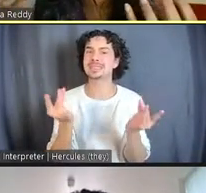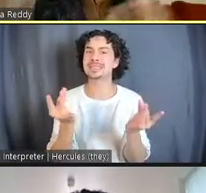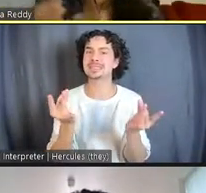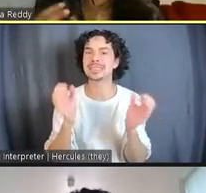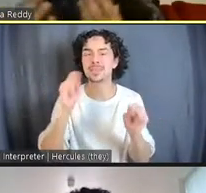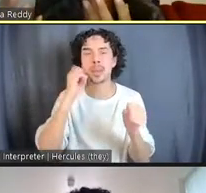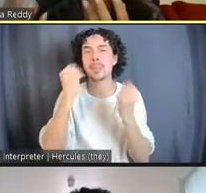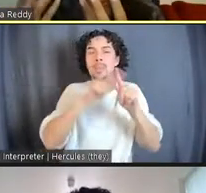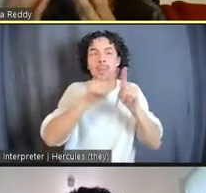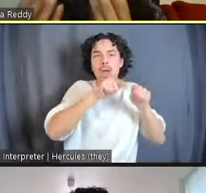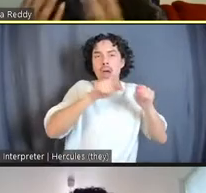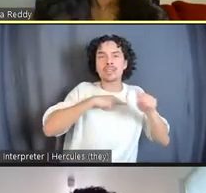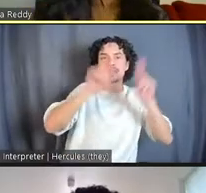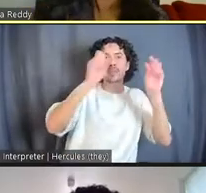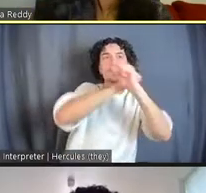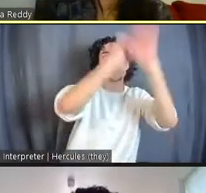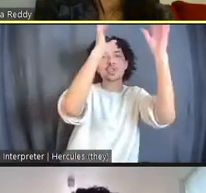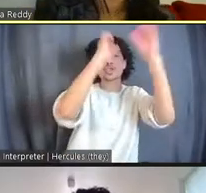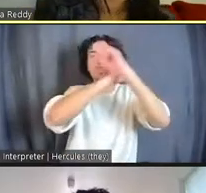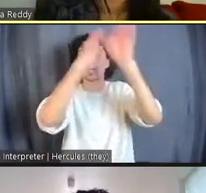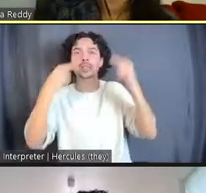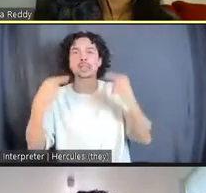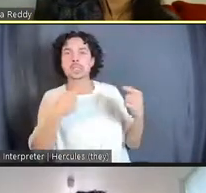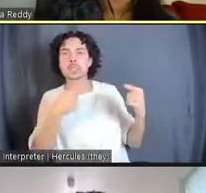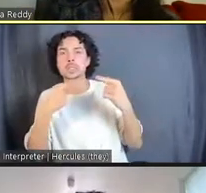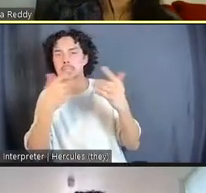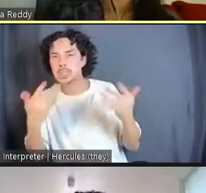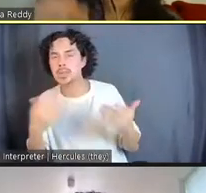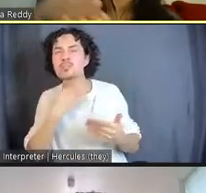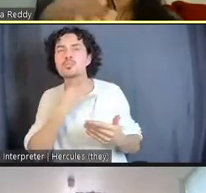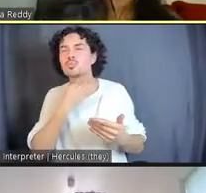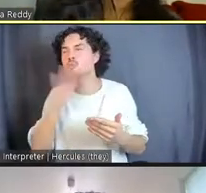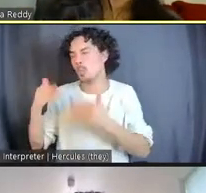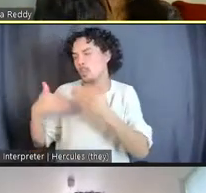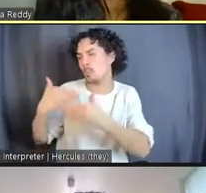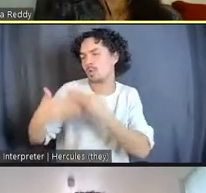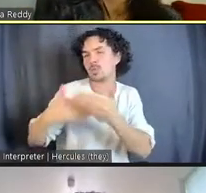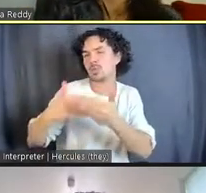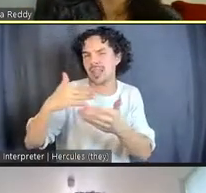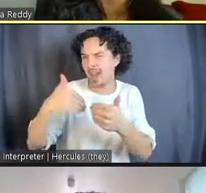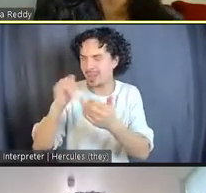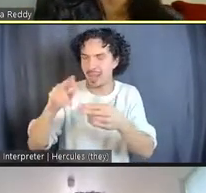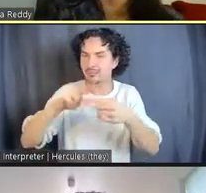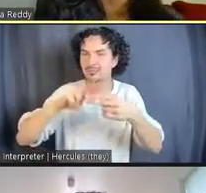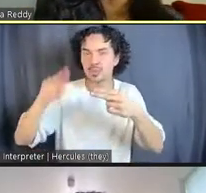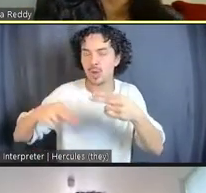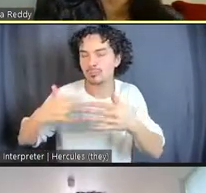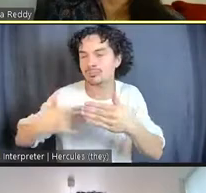And so can you tell me about how this process resulted in what was planned for the Center for Equity.